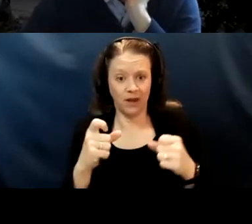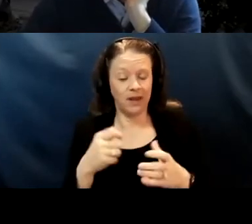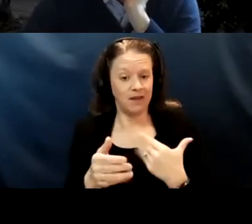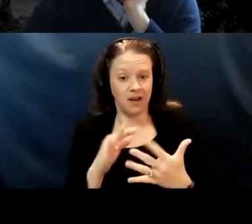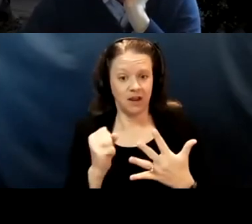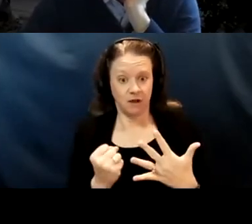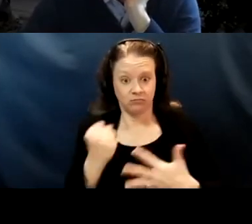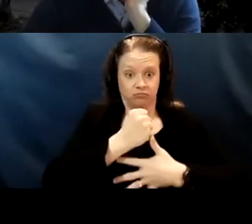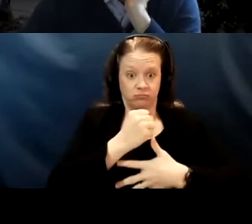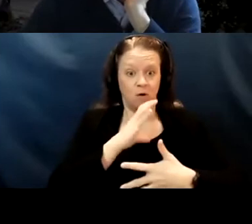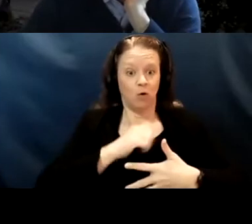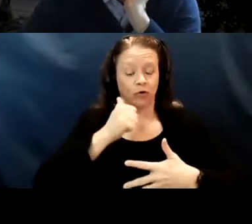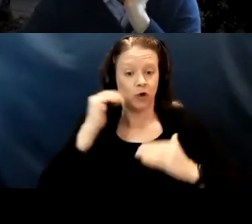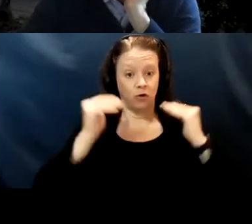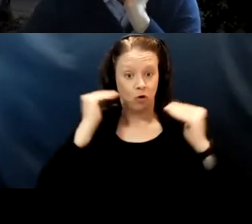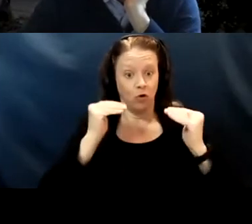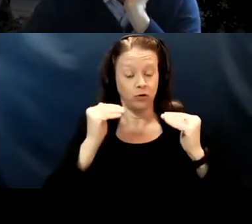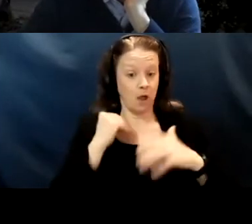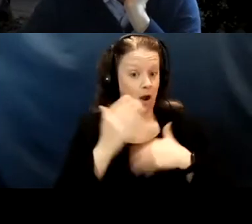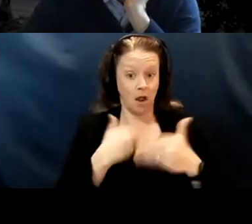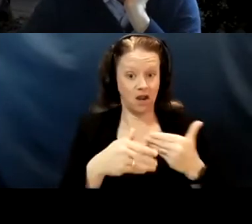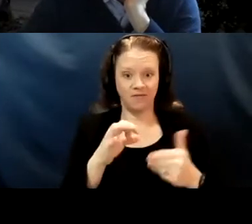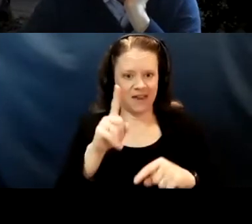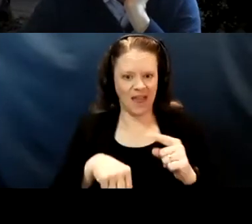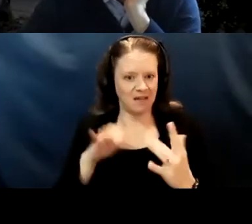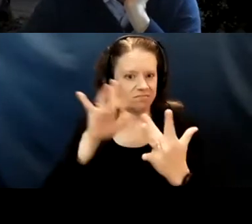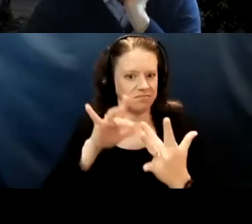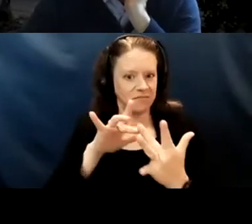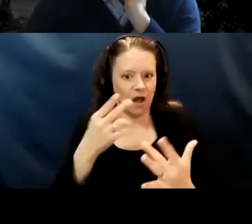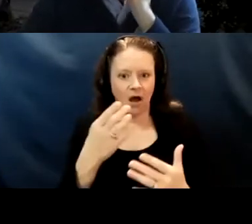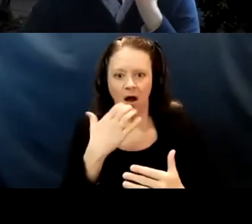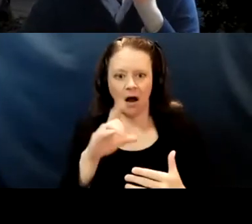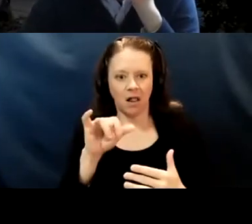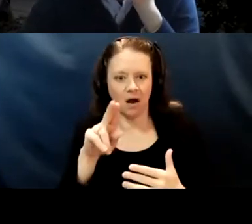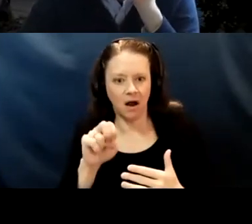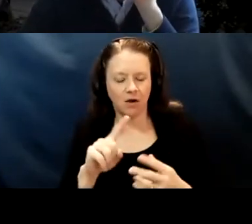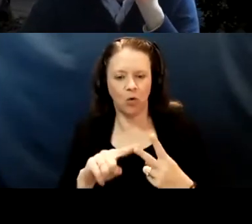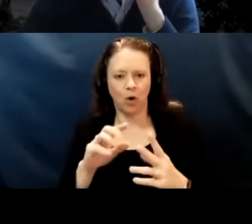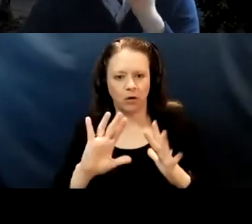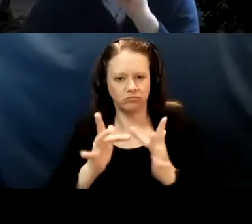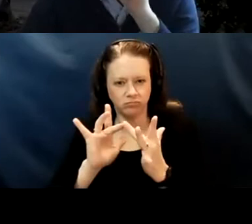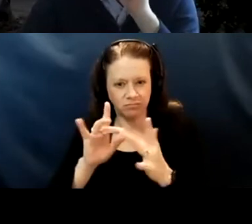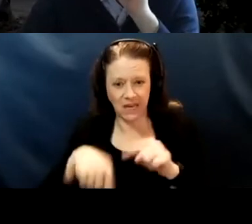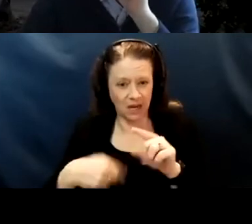that if they can't get through the hotline or if they can't get through online, those are likely gonna be many of the same barriers